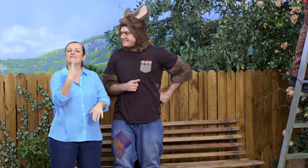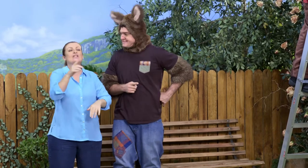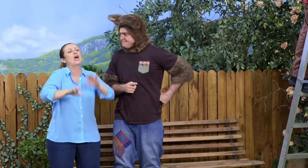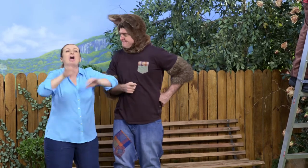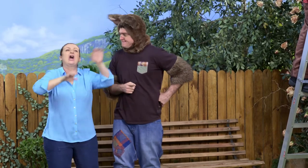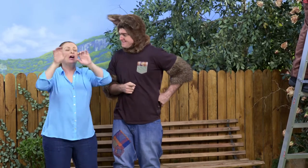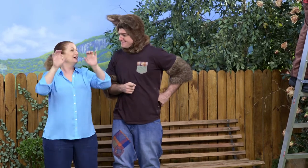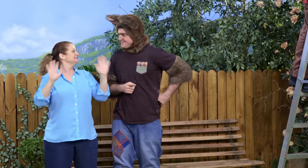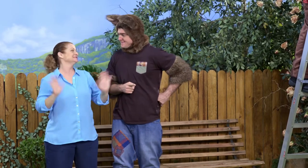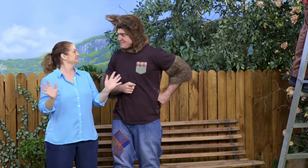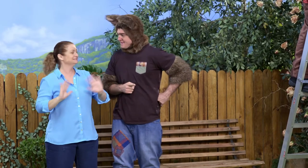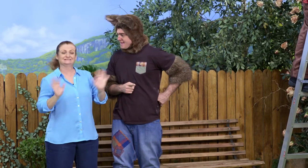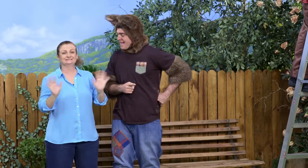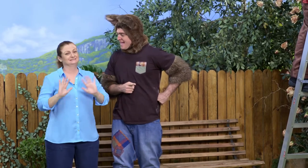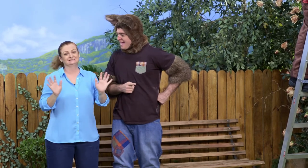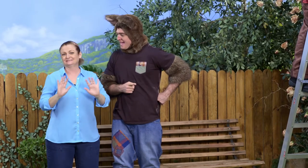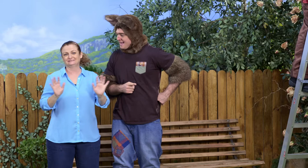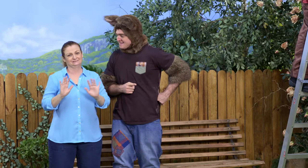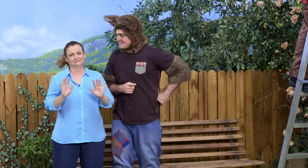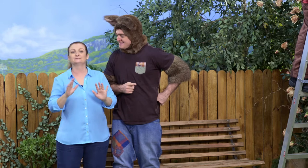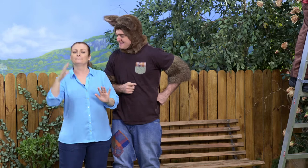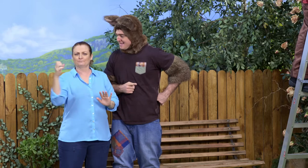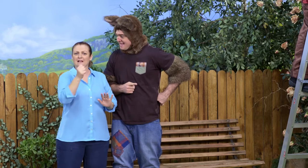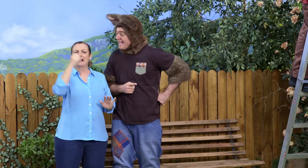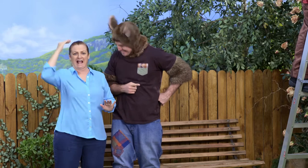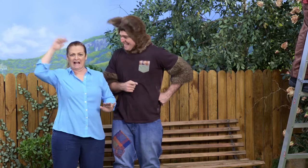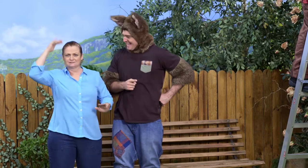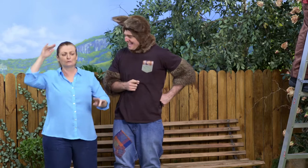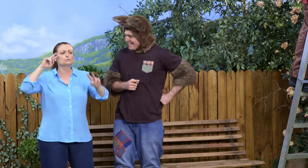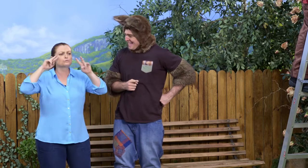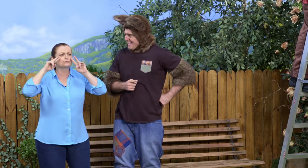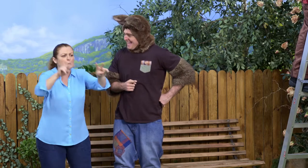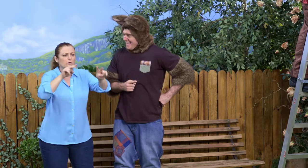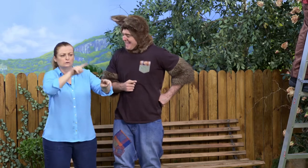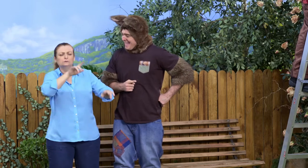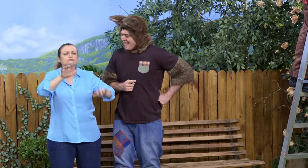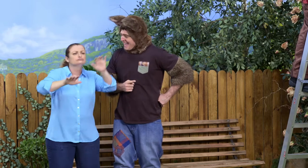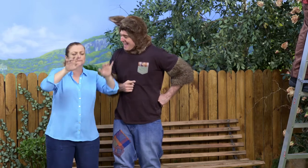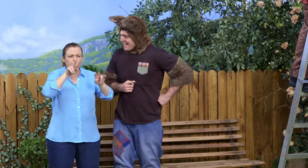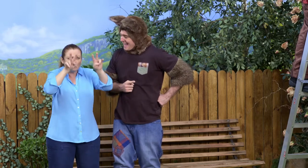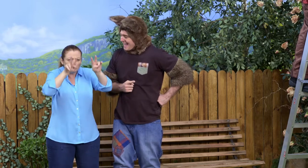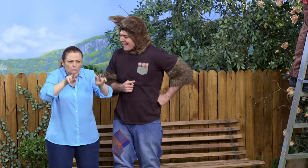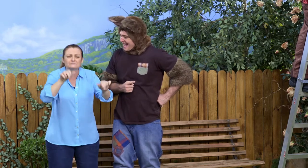Children at home should also be very careful if they climb ladders, and always have an adult helping them.